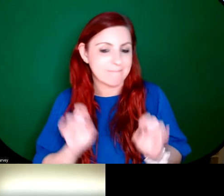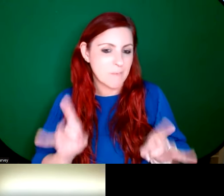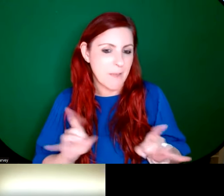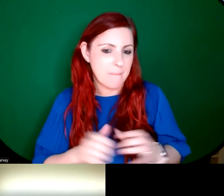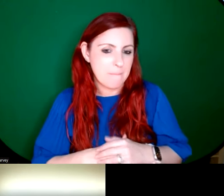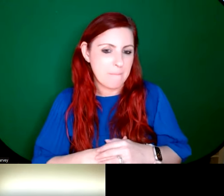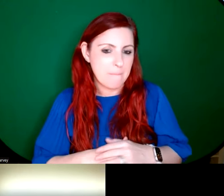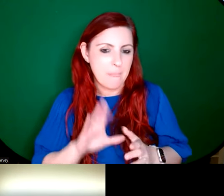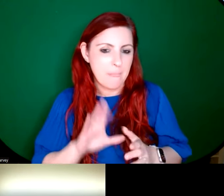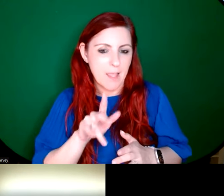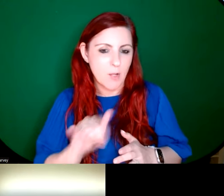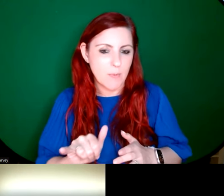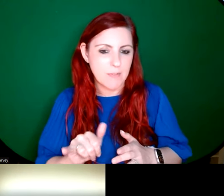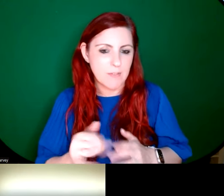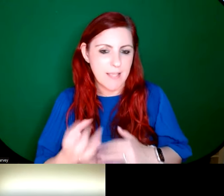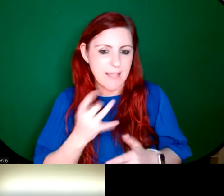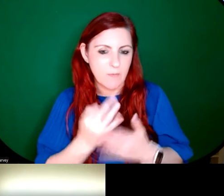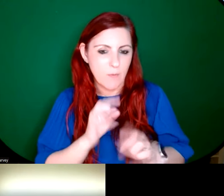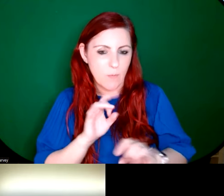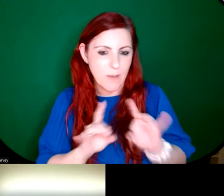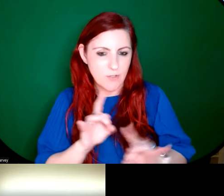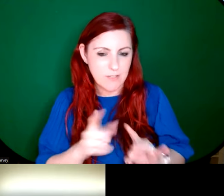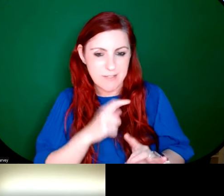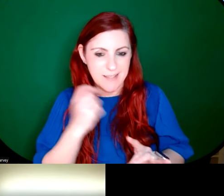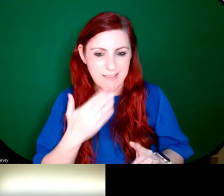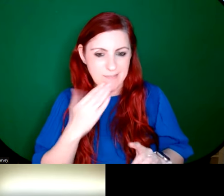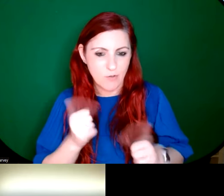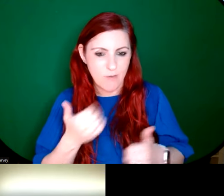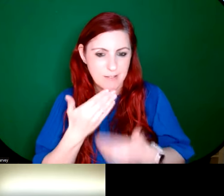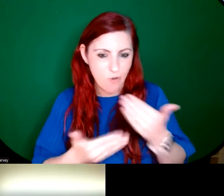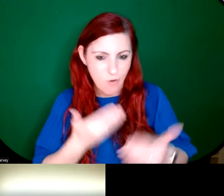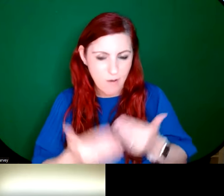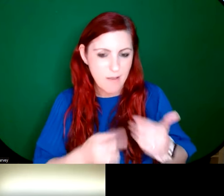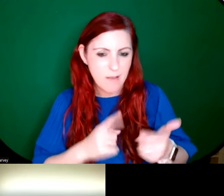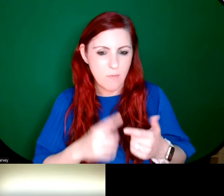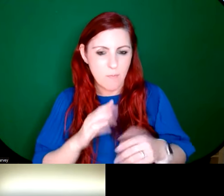Joanne Drum: that's okay. Lucy has asked a couple of things. Firstly, she's just saying thanks for a great talk, that she was more familiar with Harry Clarke's